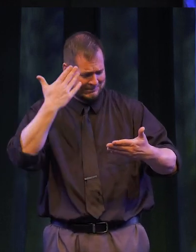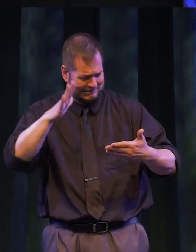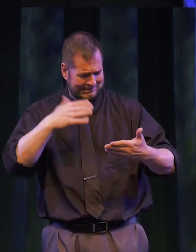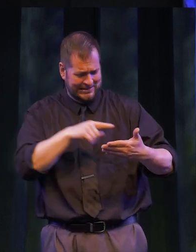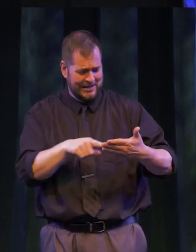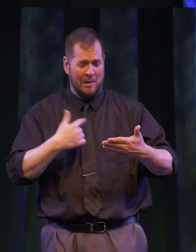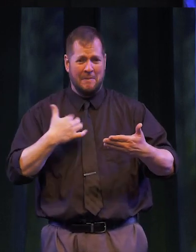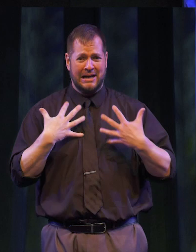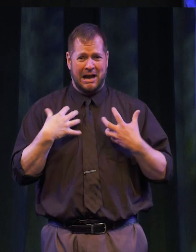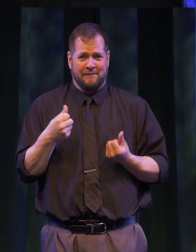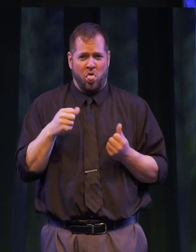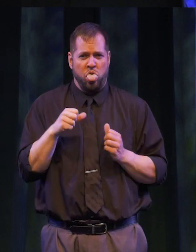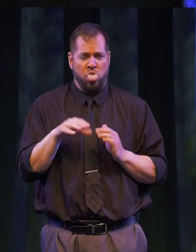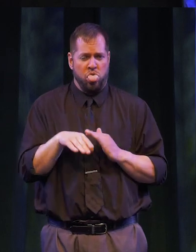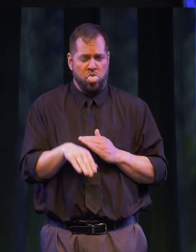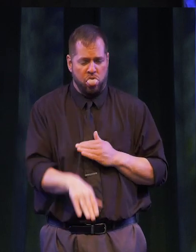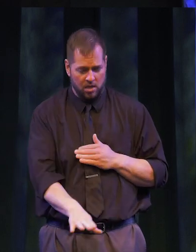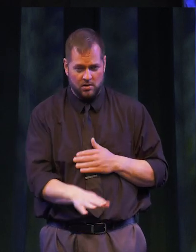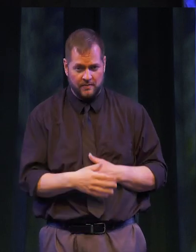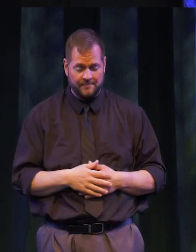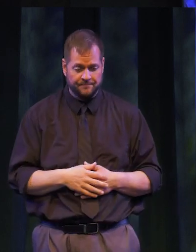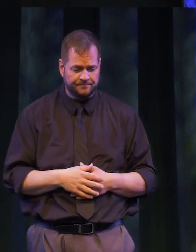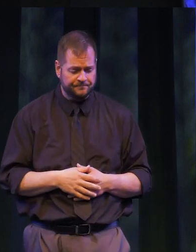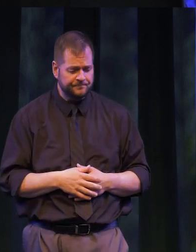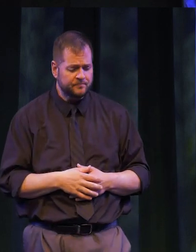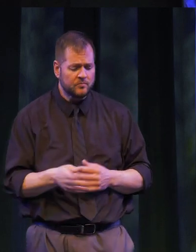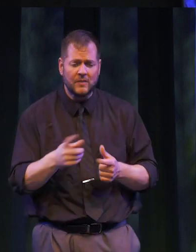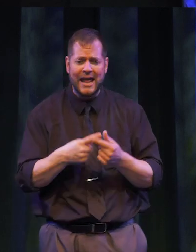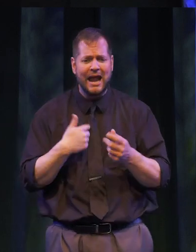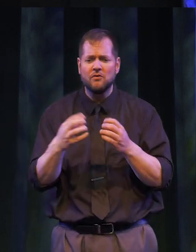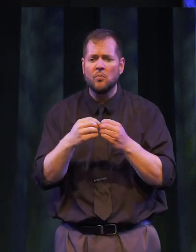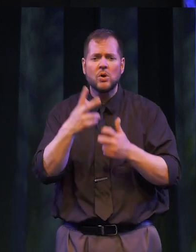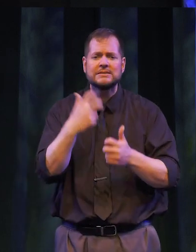of the answers -- my confidence would seep out of me, -- and I would have more difficulty